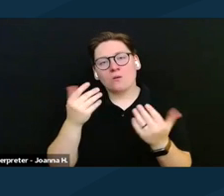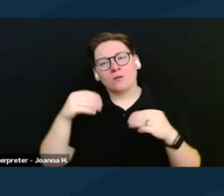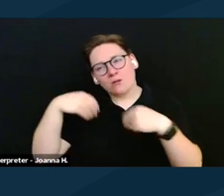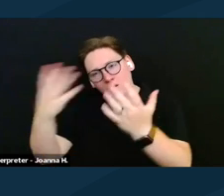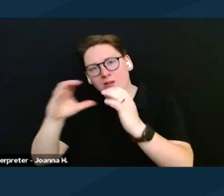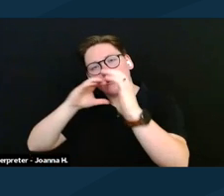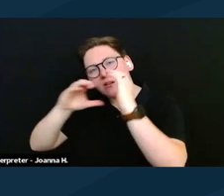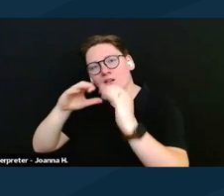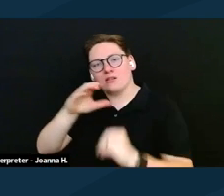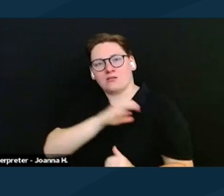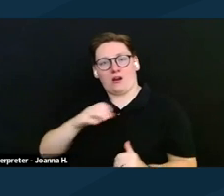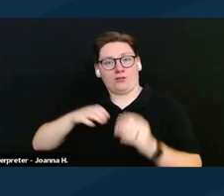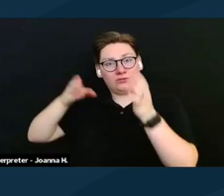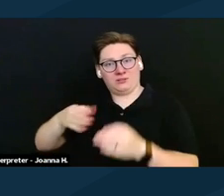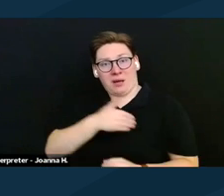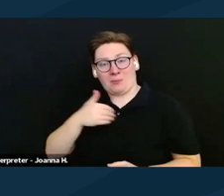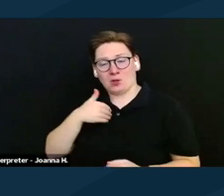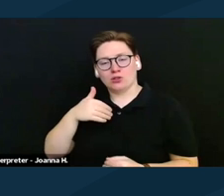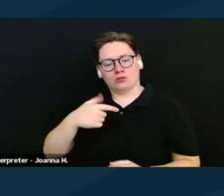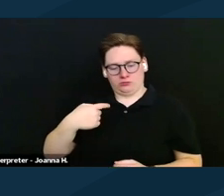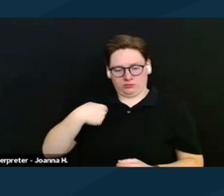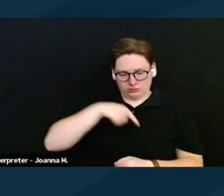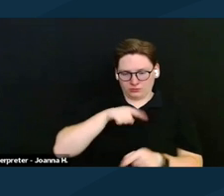about your support for these bills.